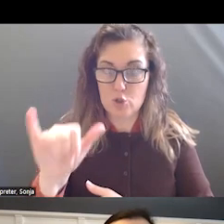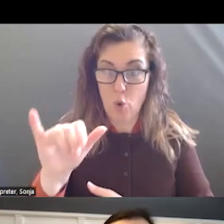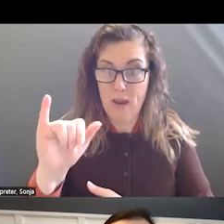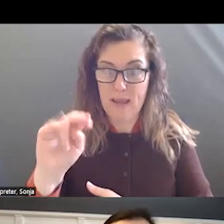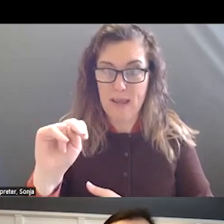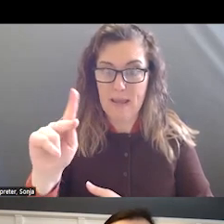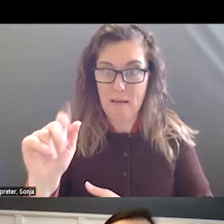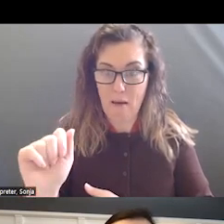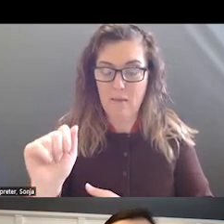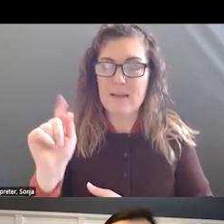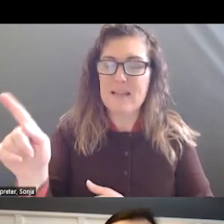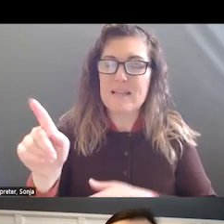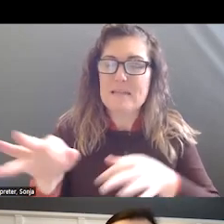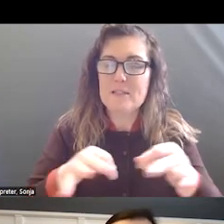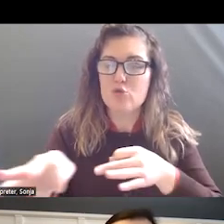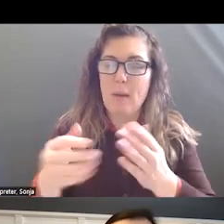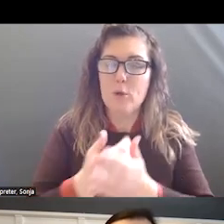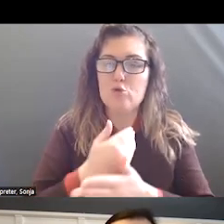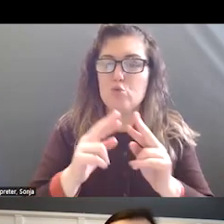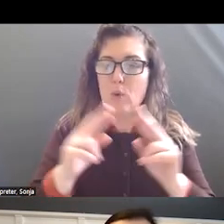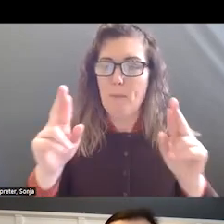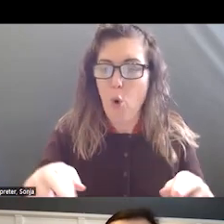REPORT THAT CAME OUT FROM THE NATIONAL COUNSEL MEDICAL DIRECTORS